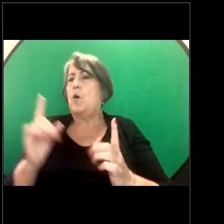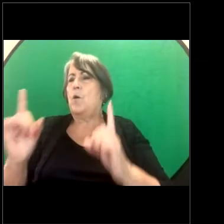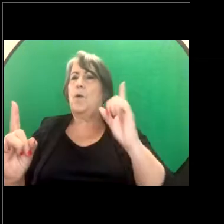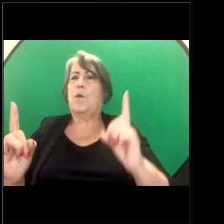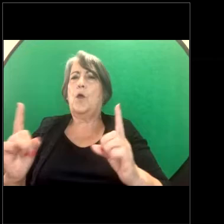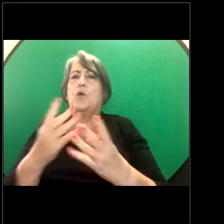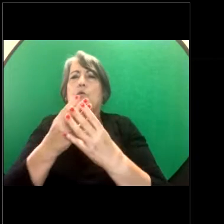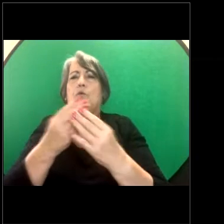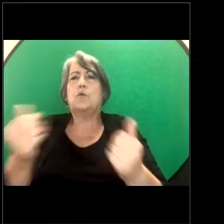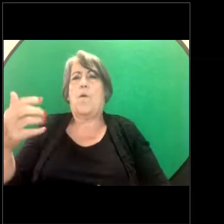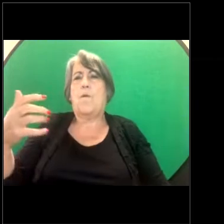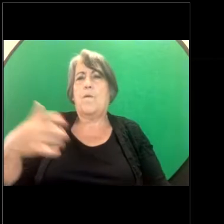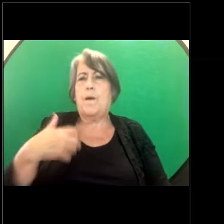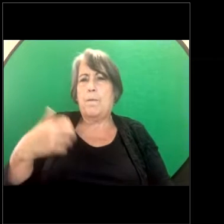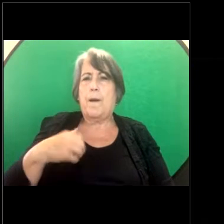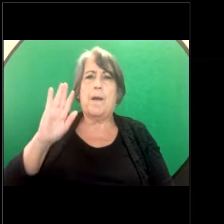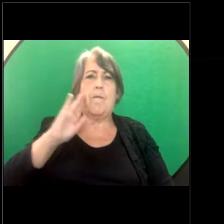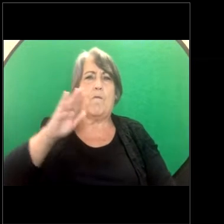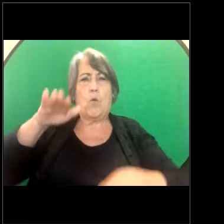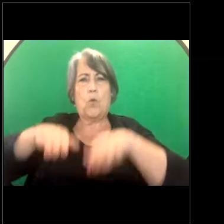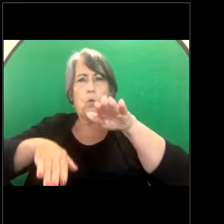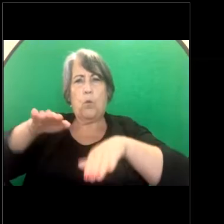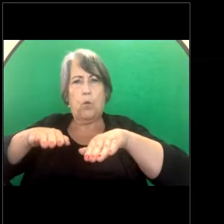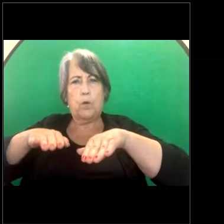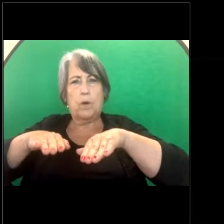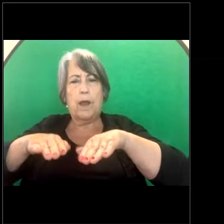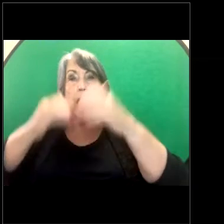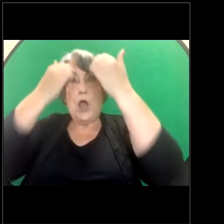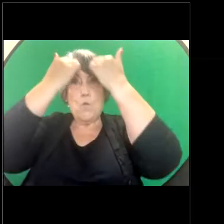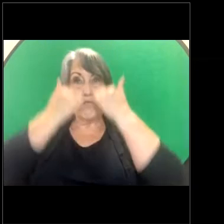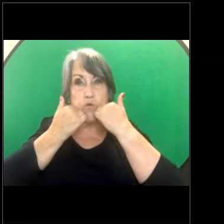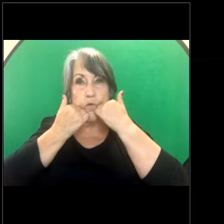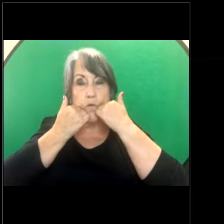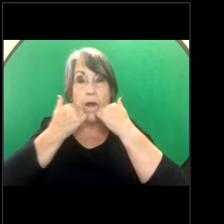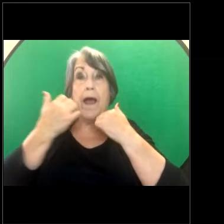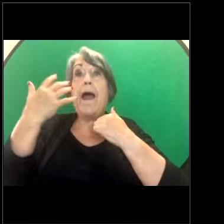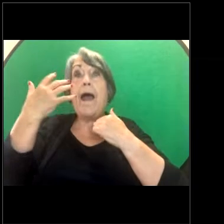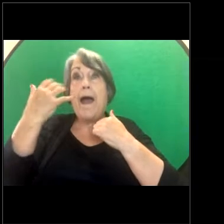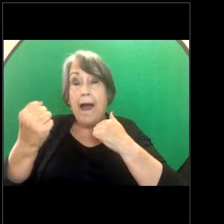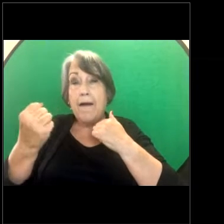go to court and be proven and there are various possible outcomes that people can seek within the